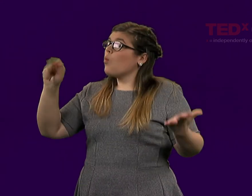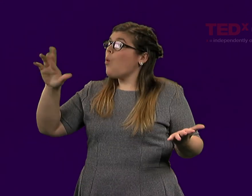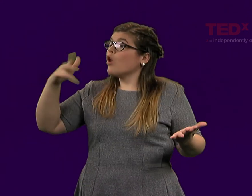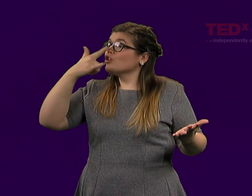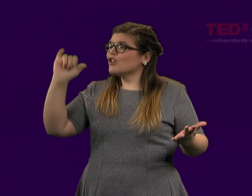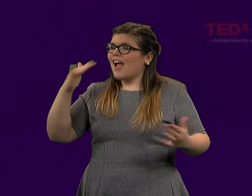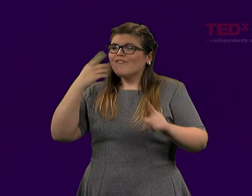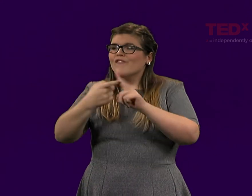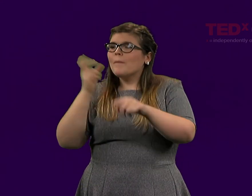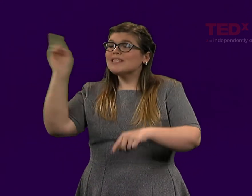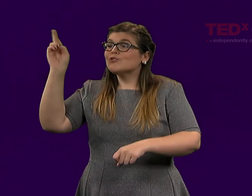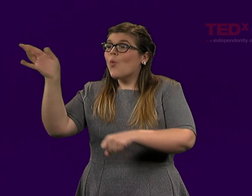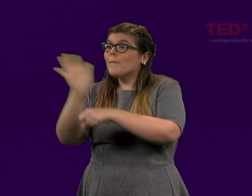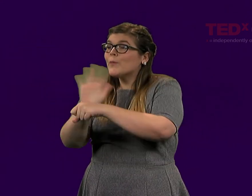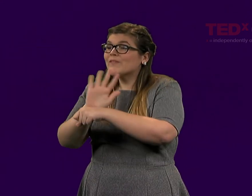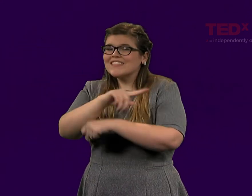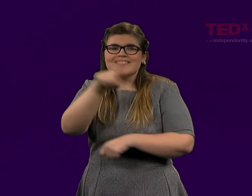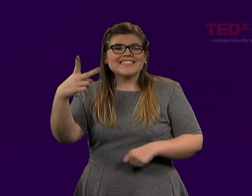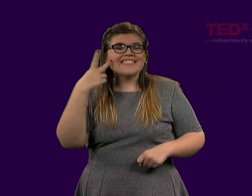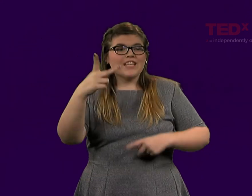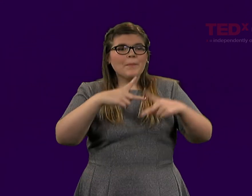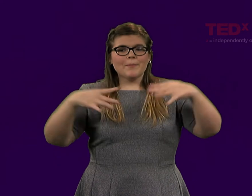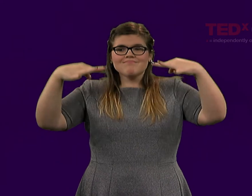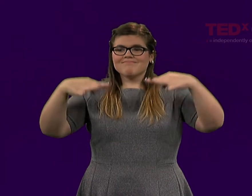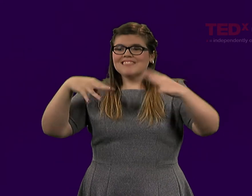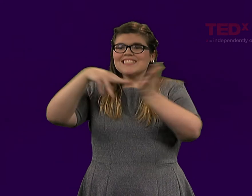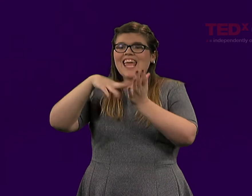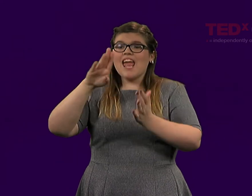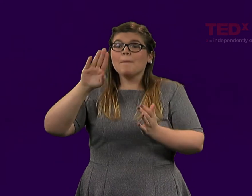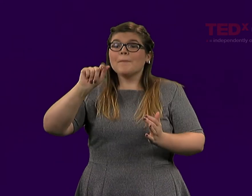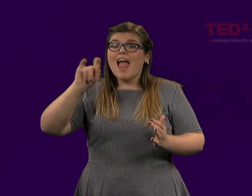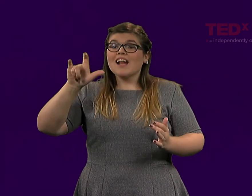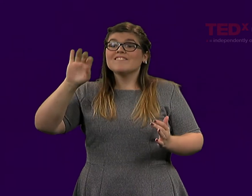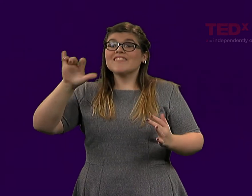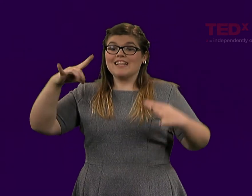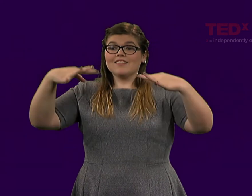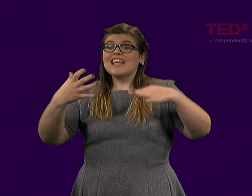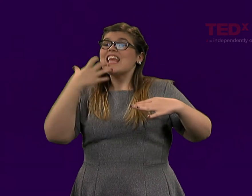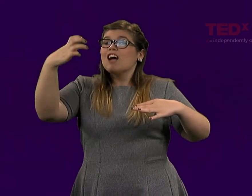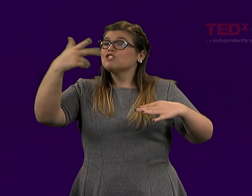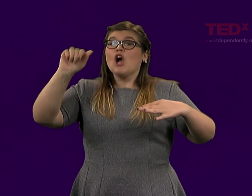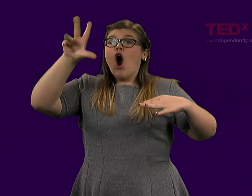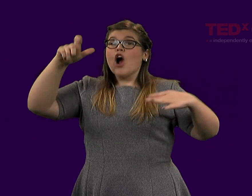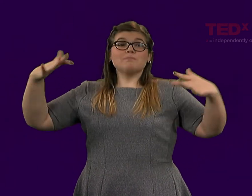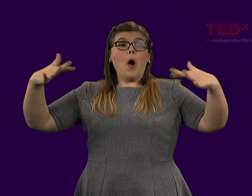what we saw in those battlefields, right? Where one side heads toward the other side